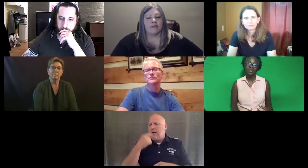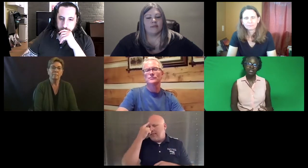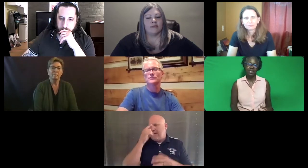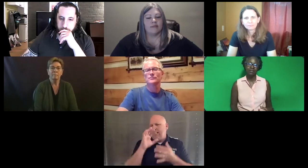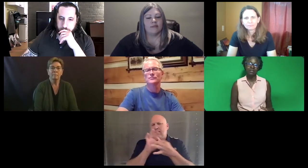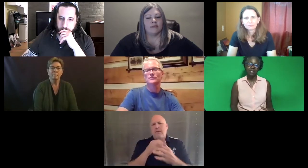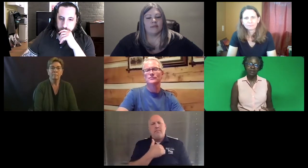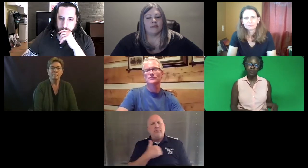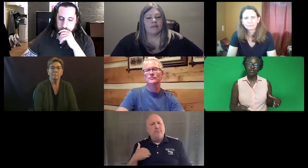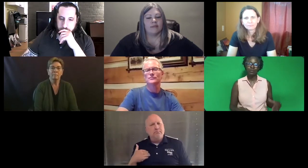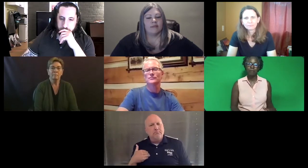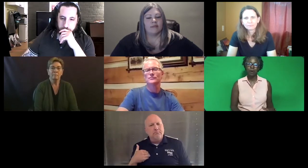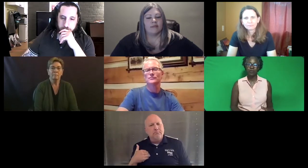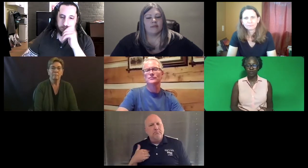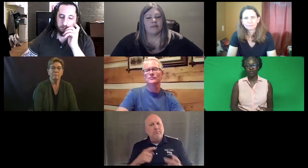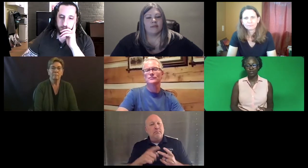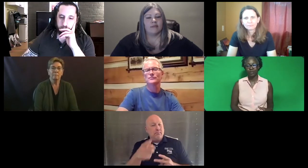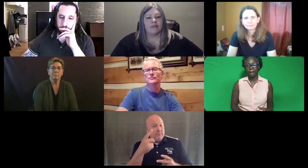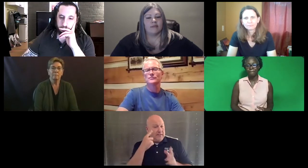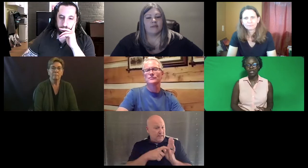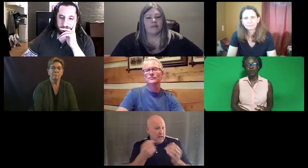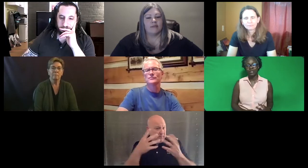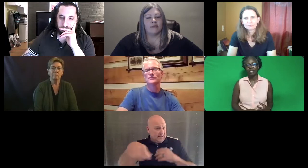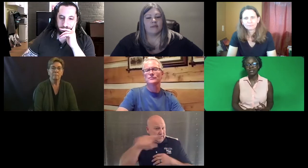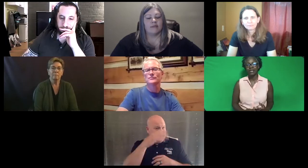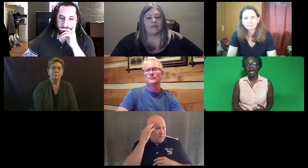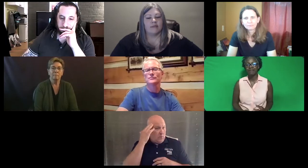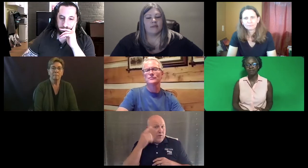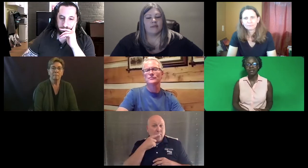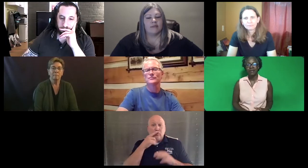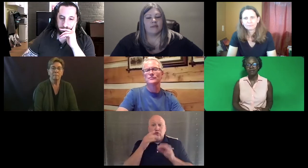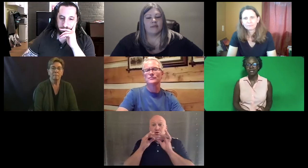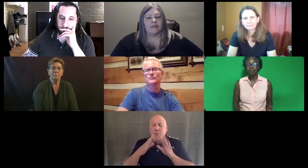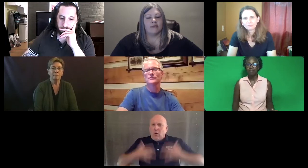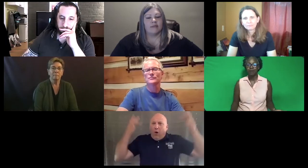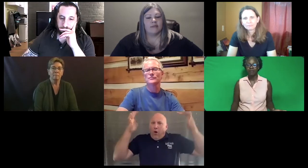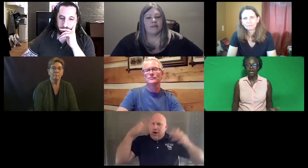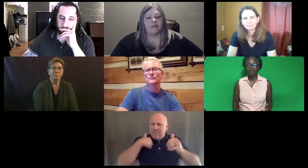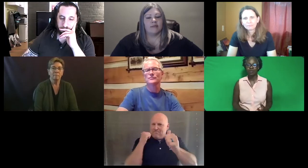skills to do that part first. To then have them be a member of that community.